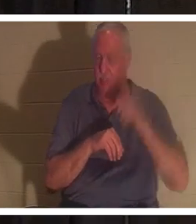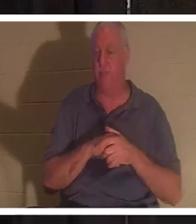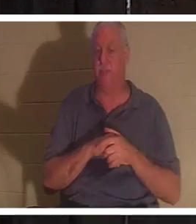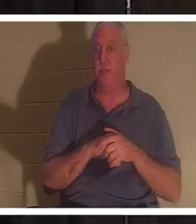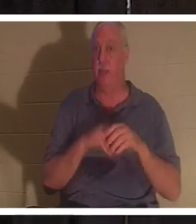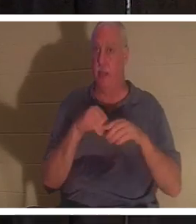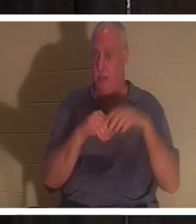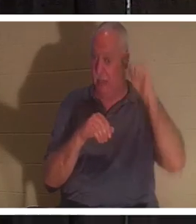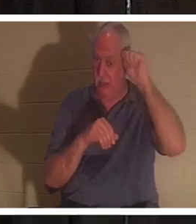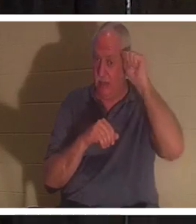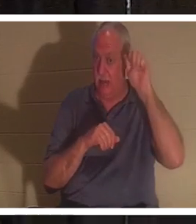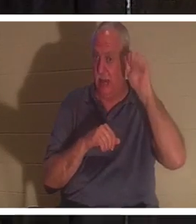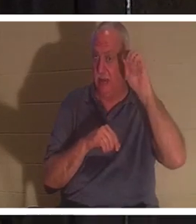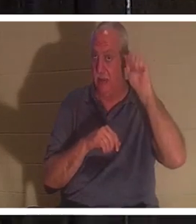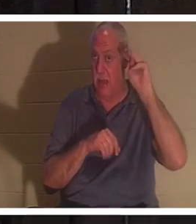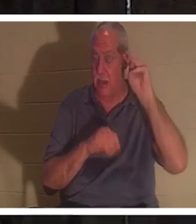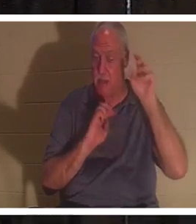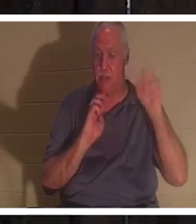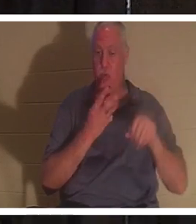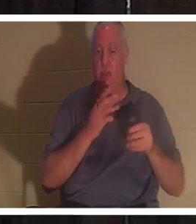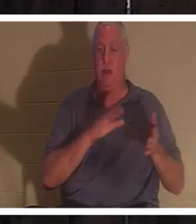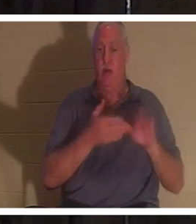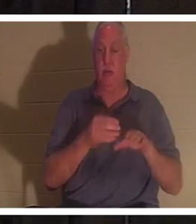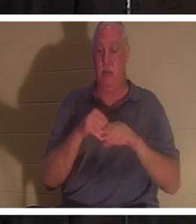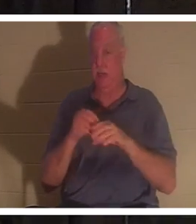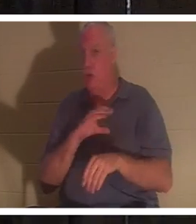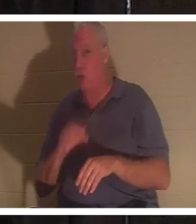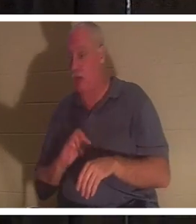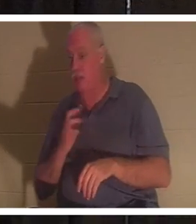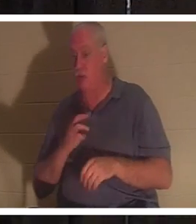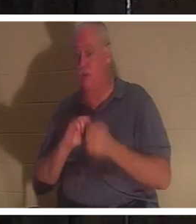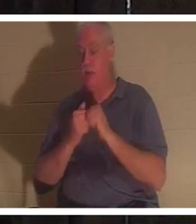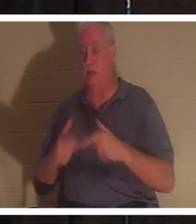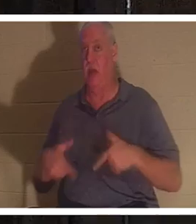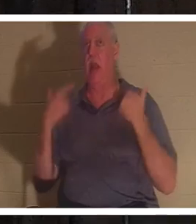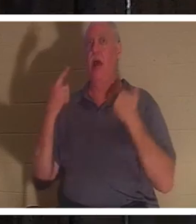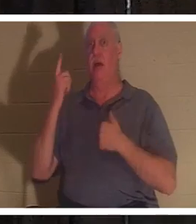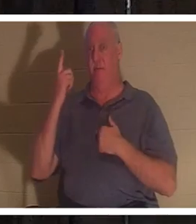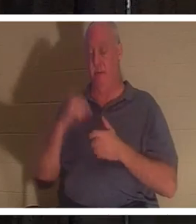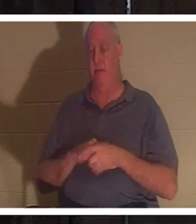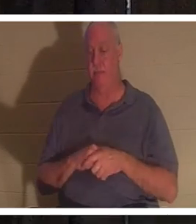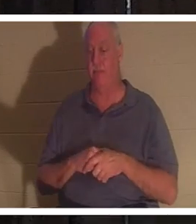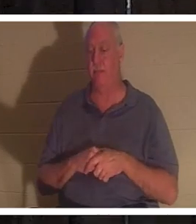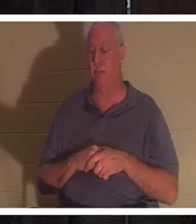we are dead, but in Christ we are made alive. This is something that as we go we will talk more